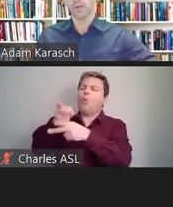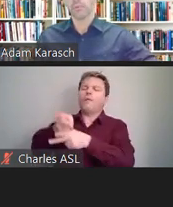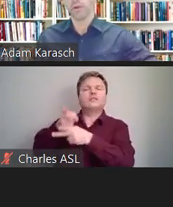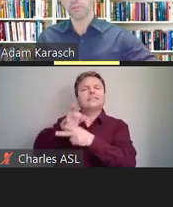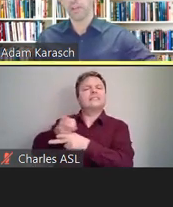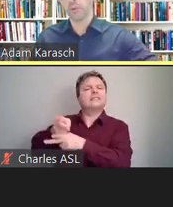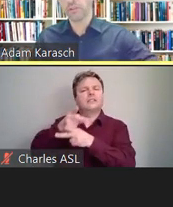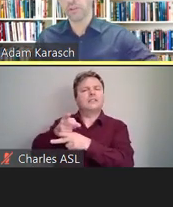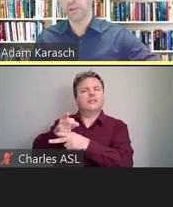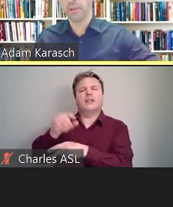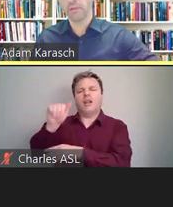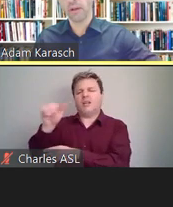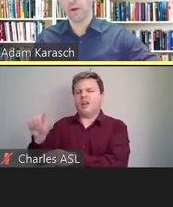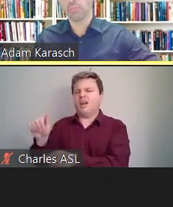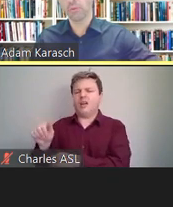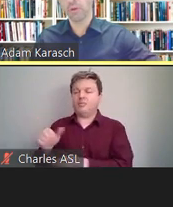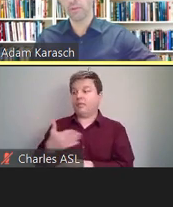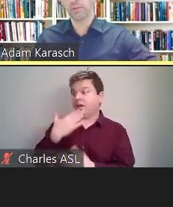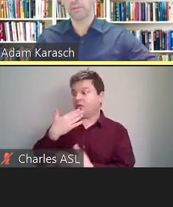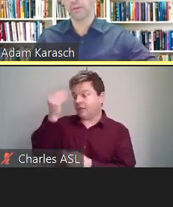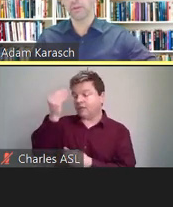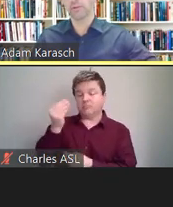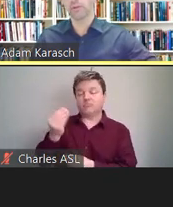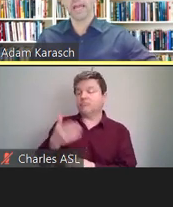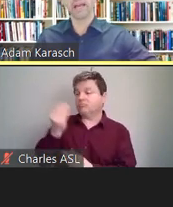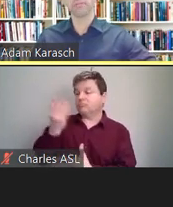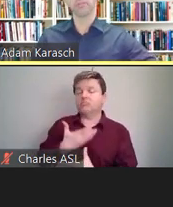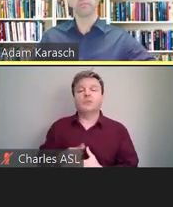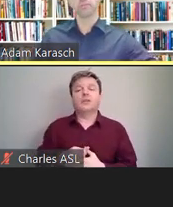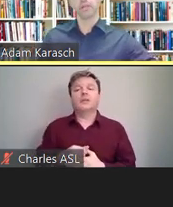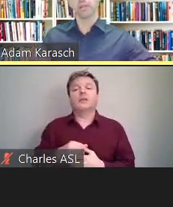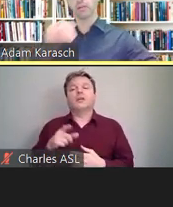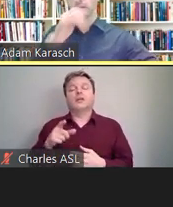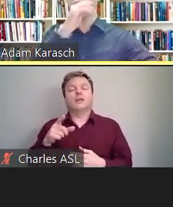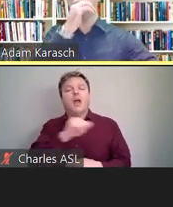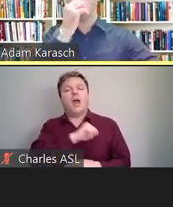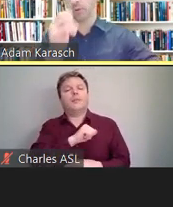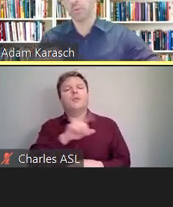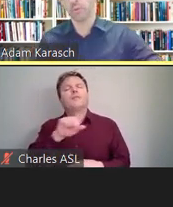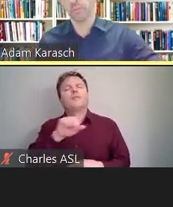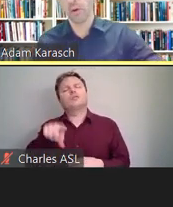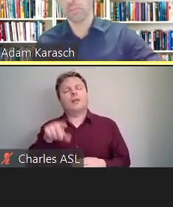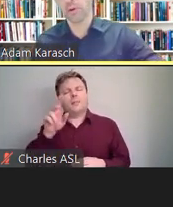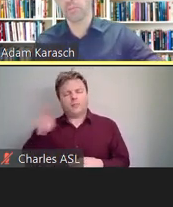We also had a question here about the PowerPoint so after the question was will the PowerPoint be